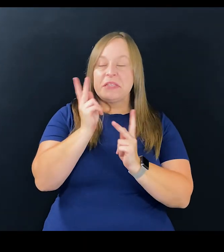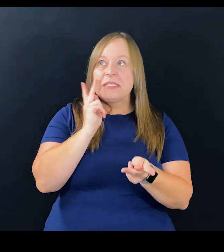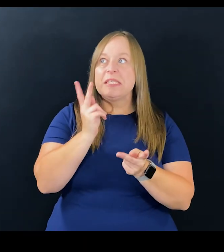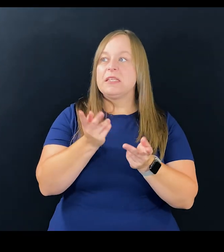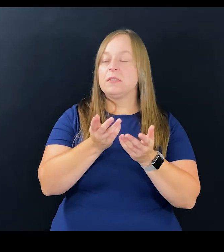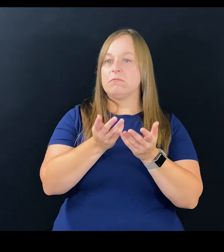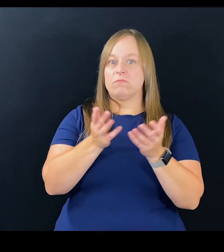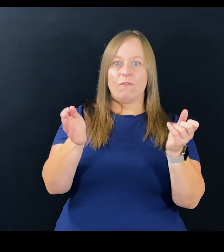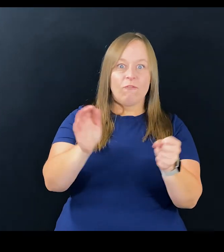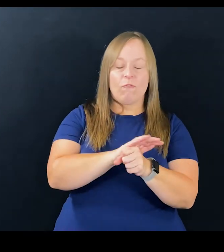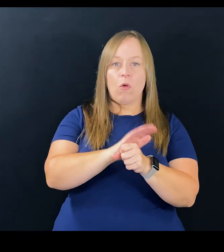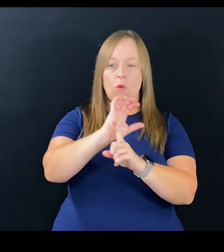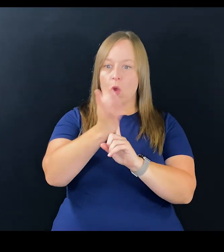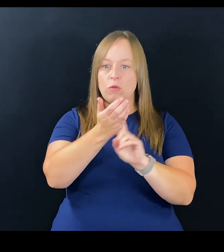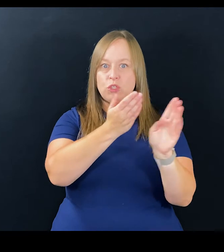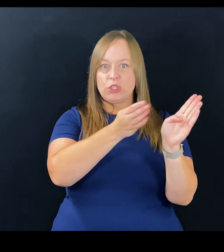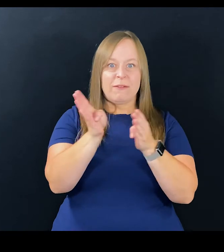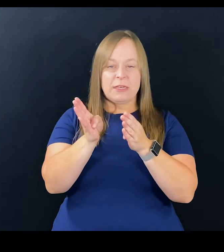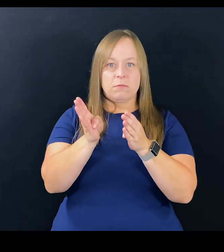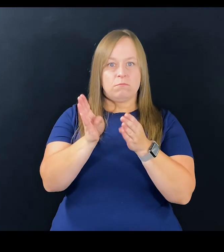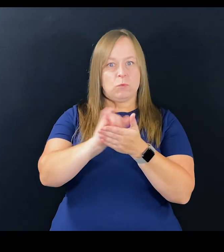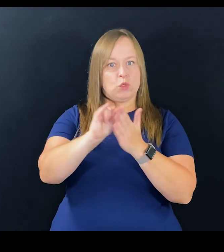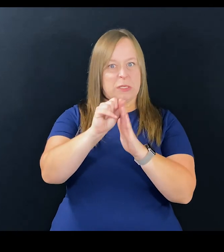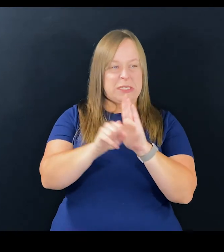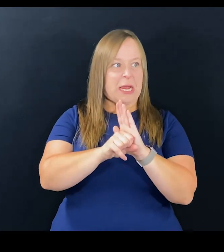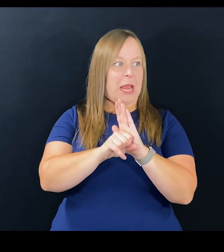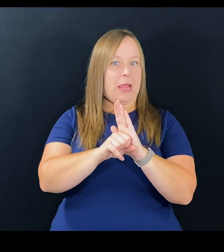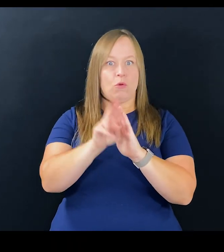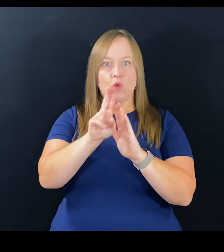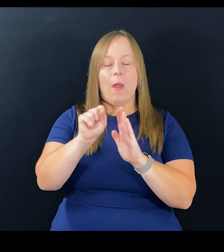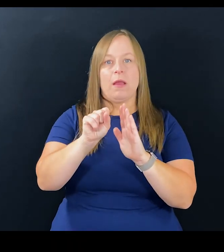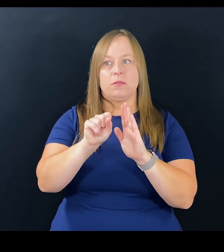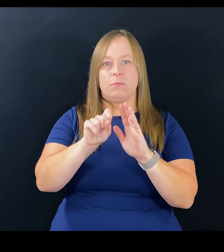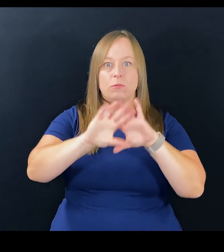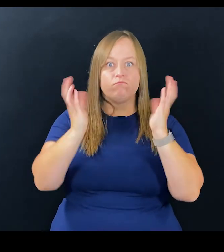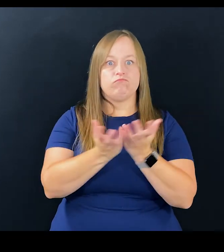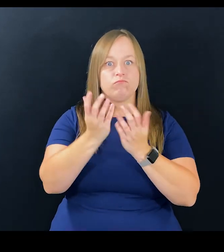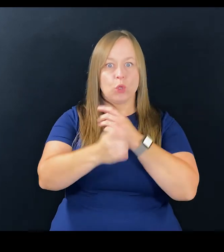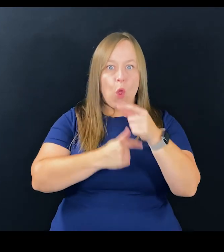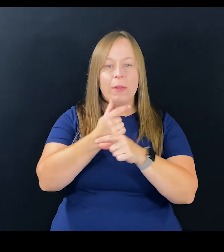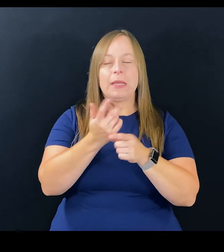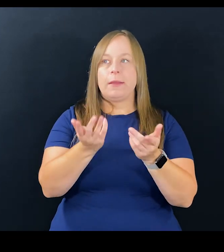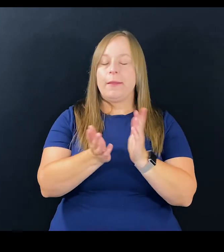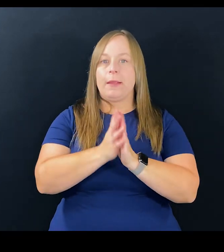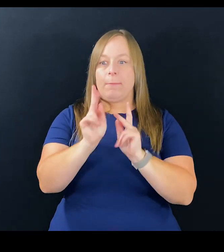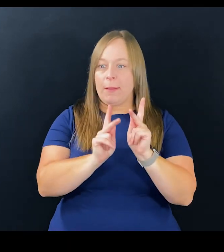And we've seen an entire culture shift, not only in New York State or the United States, but globally,